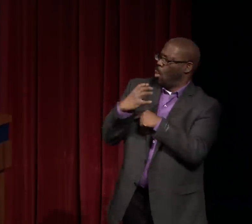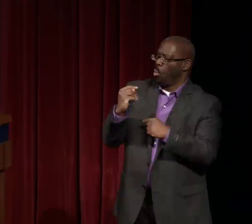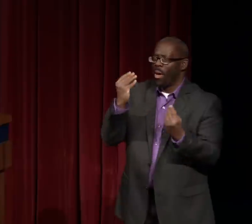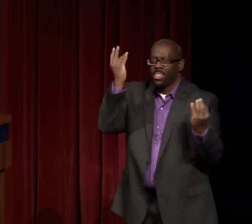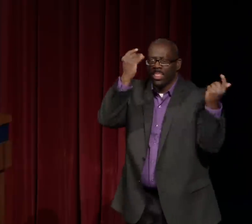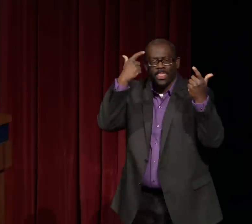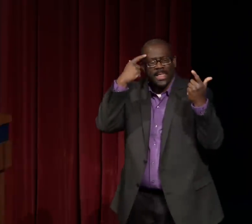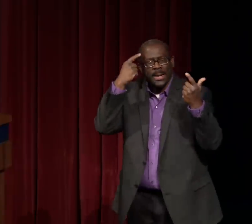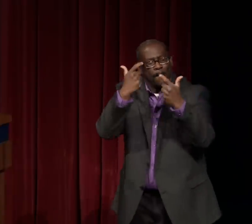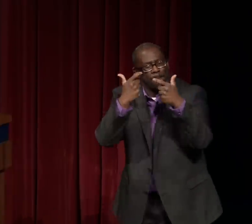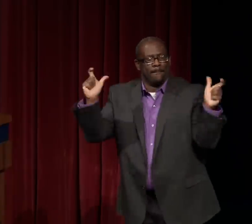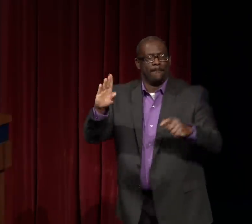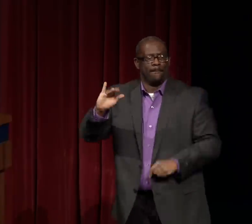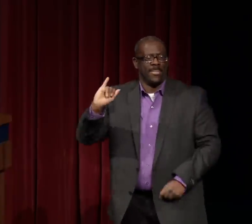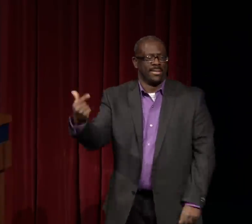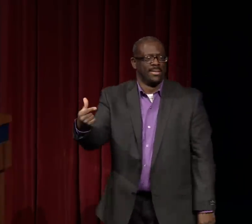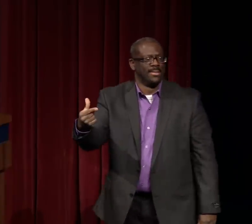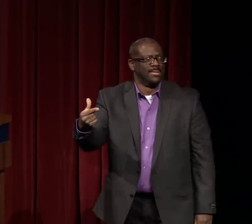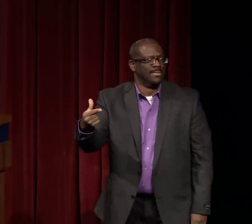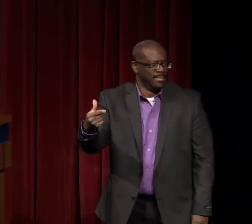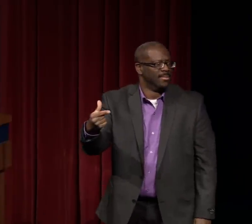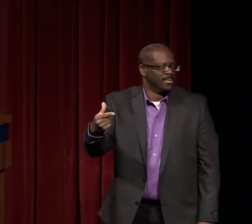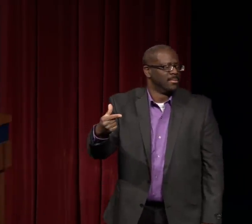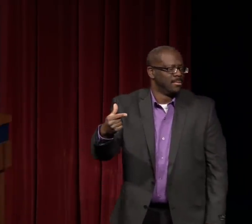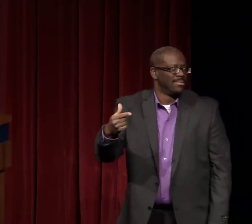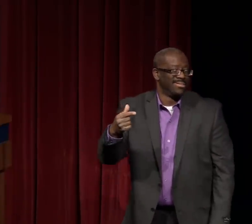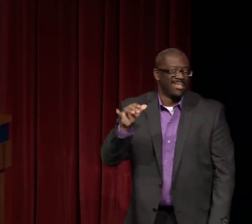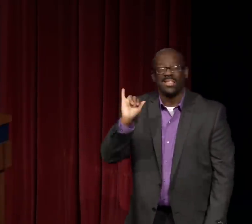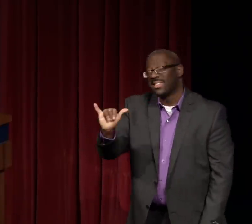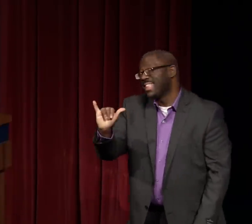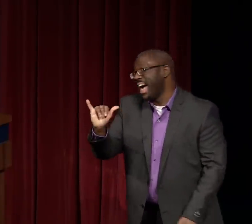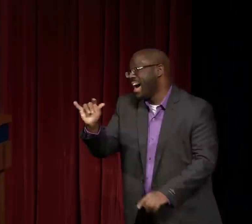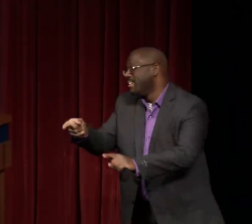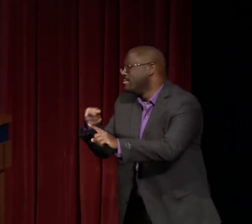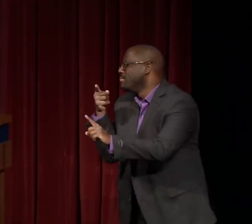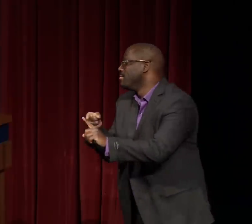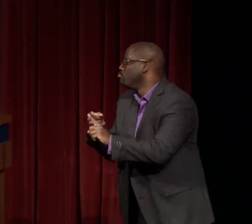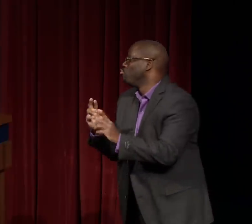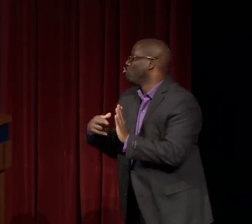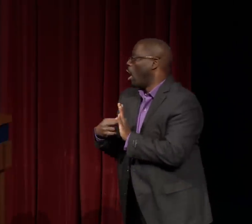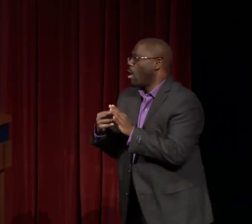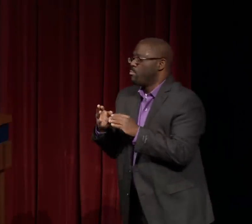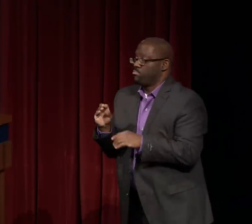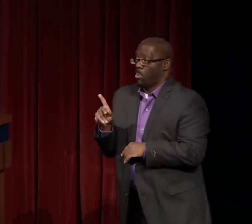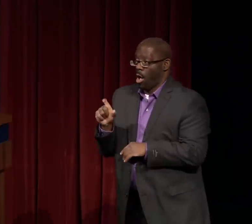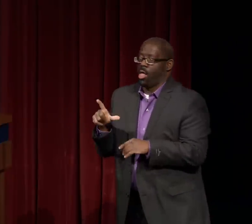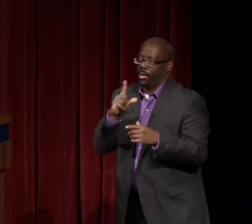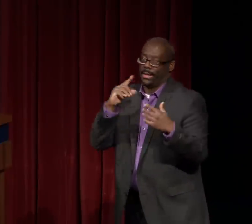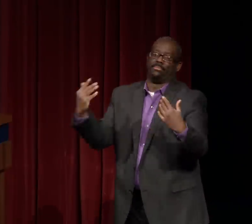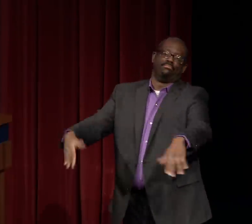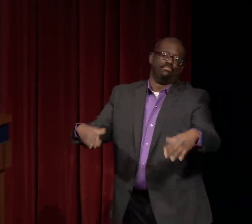and I was forced to think bigger and I did.